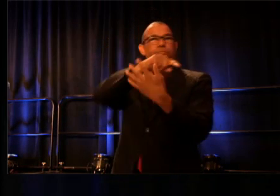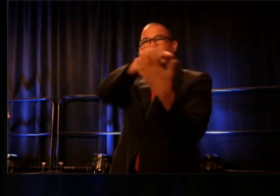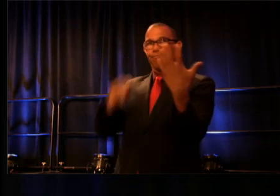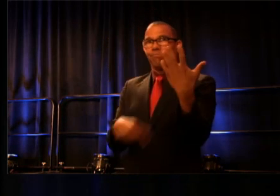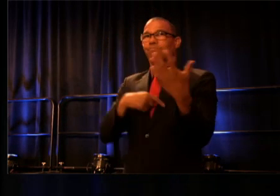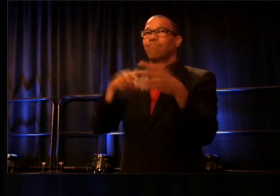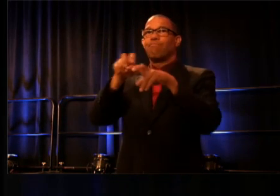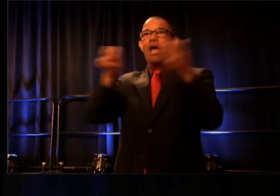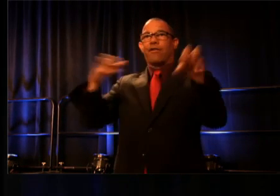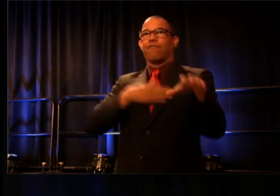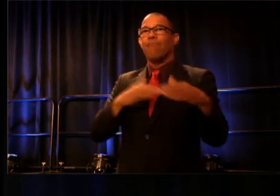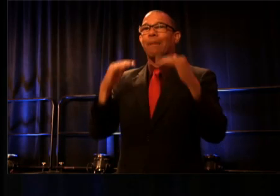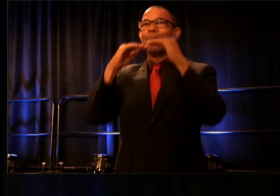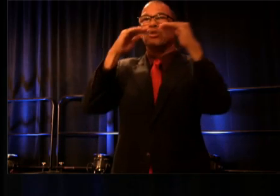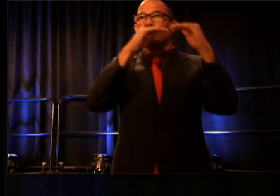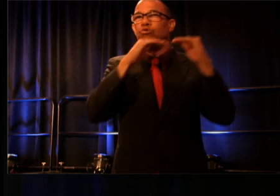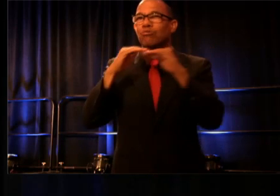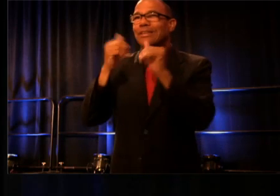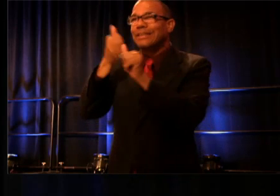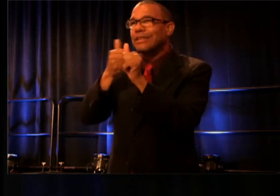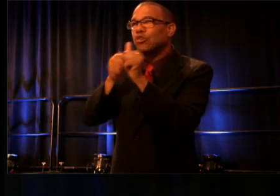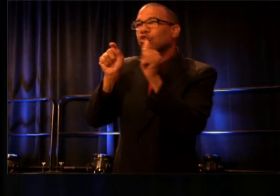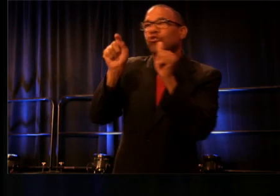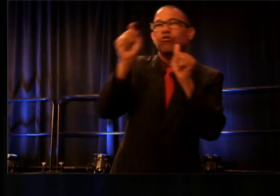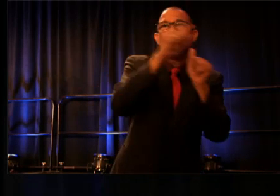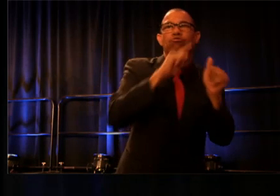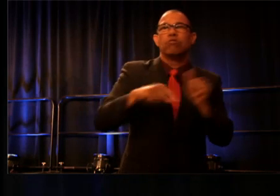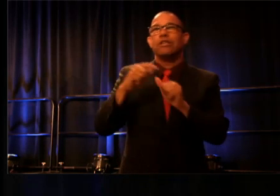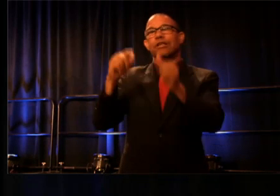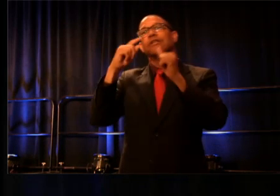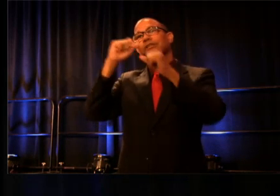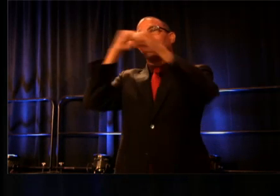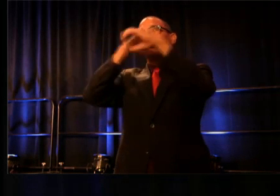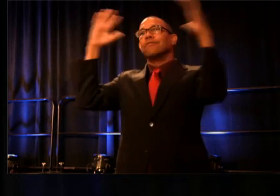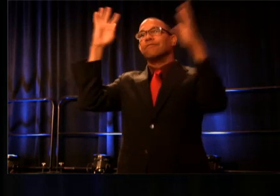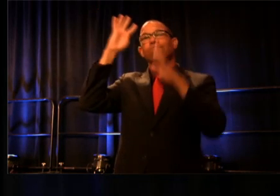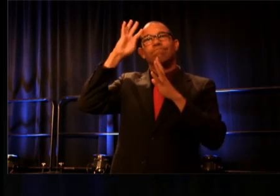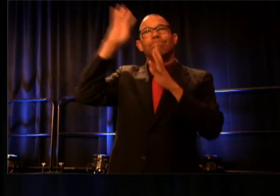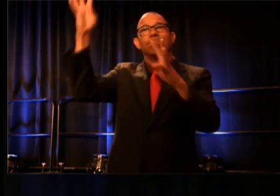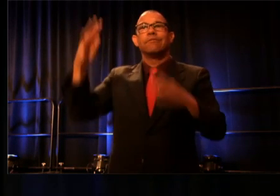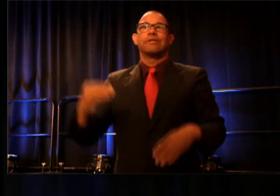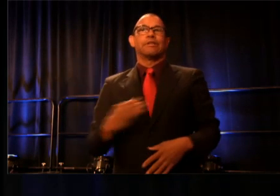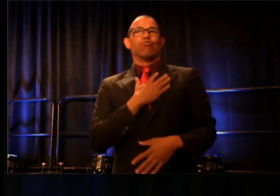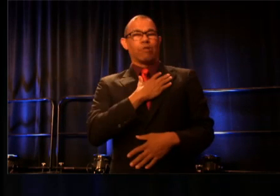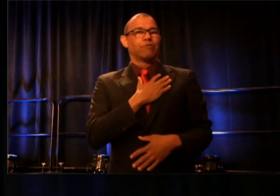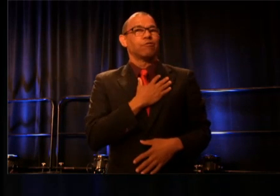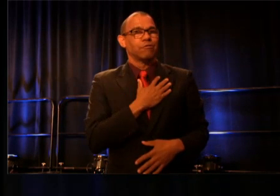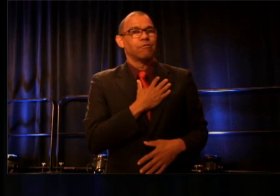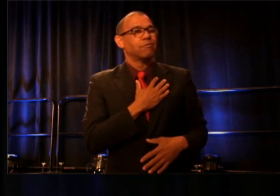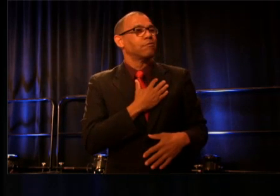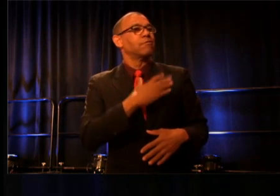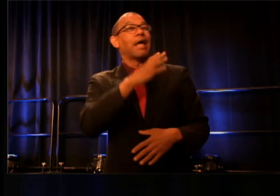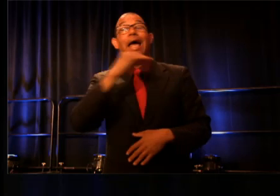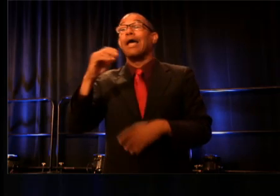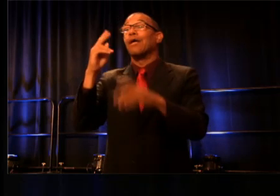who are each just dynamic, luminaries and tremendous sources of inspiration. And my recommenders, Michael Halberstam